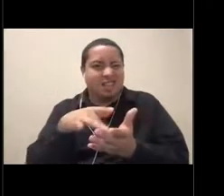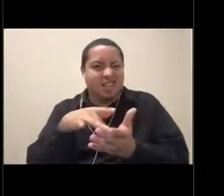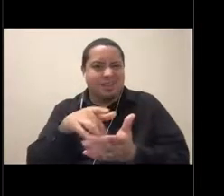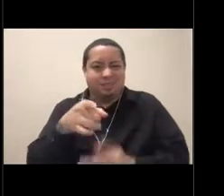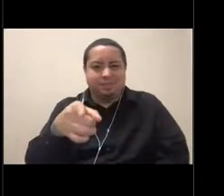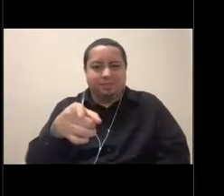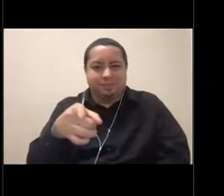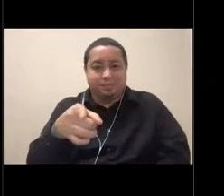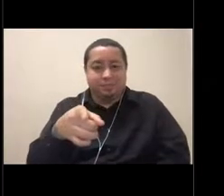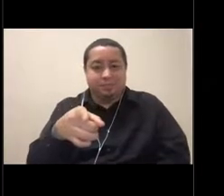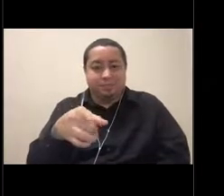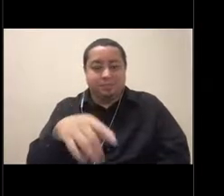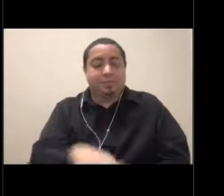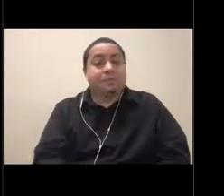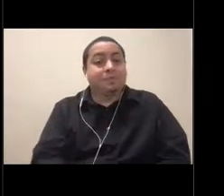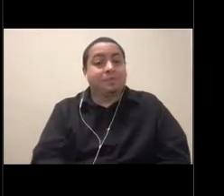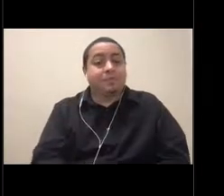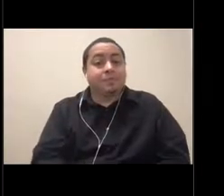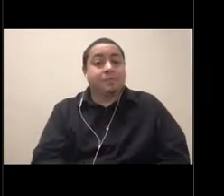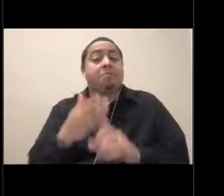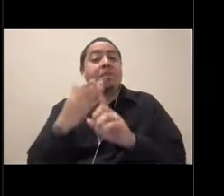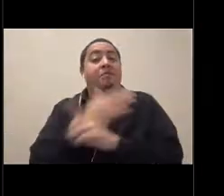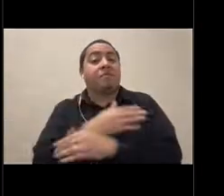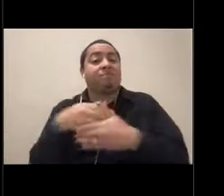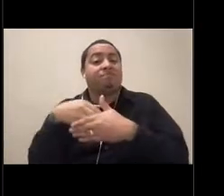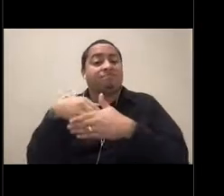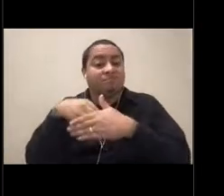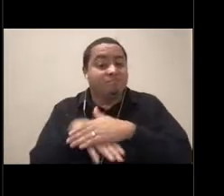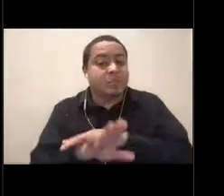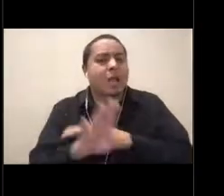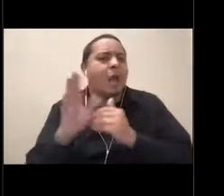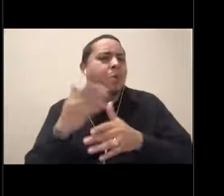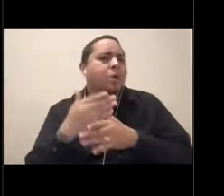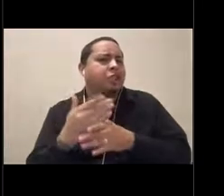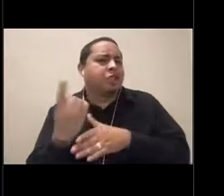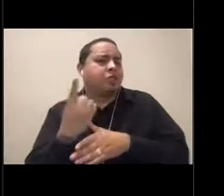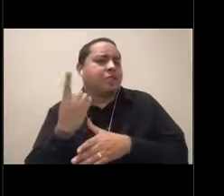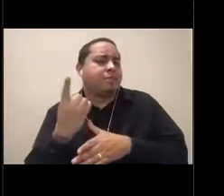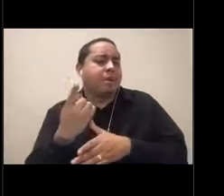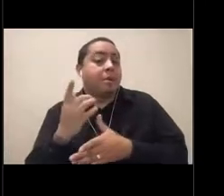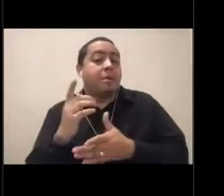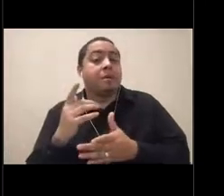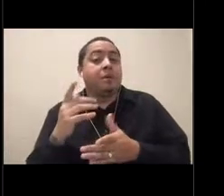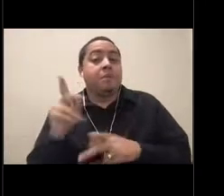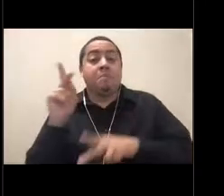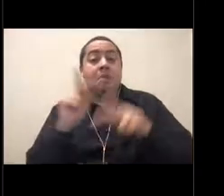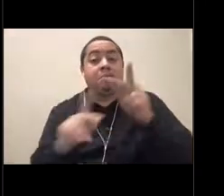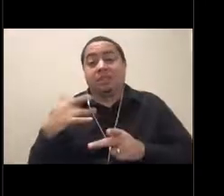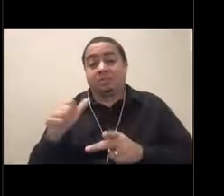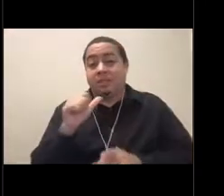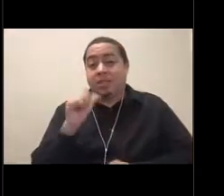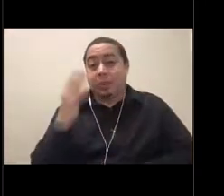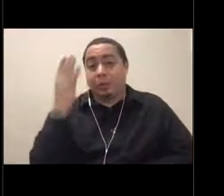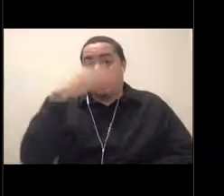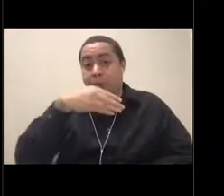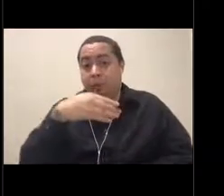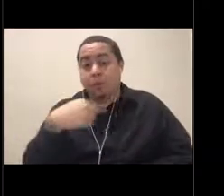So before we go inside, I want to share with you something that visitors don't normally get to see, which is that we are a LEED Gold building,